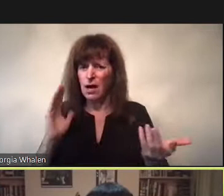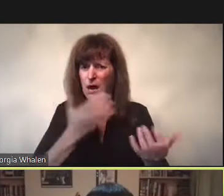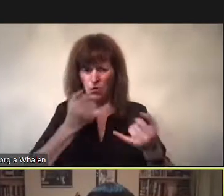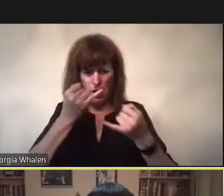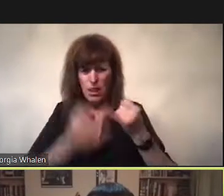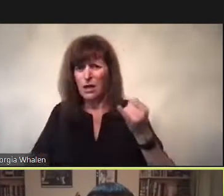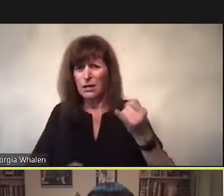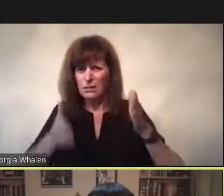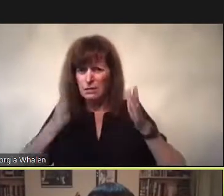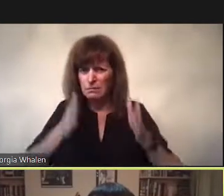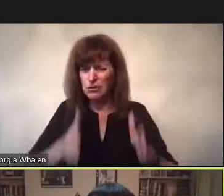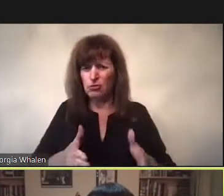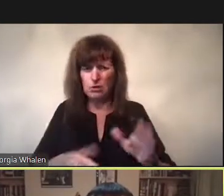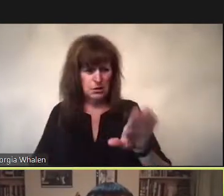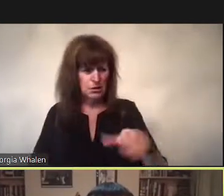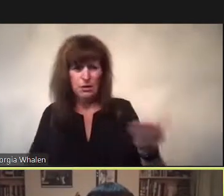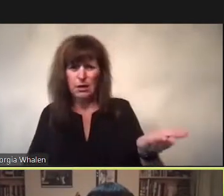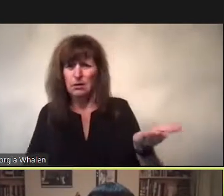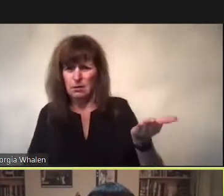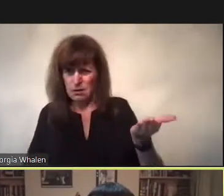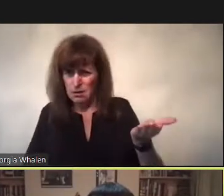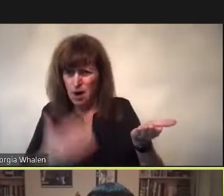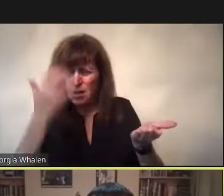I know, I swear I know, despite the growing rolls fo the dead,